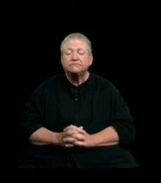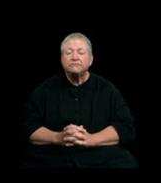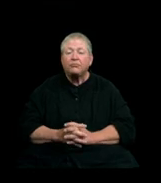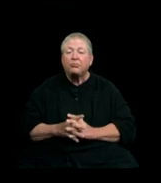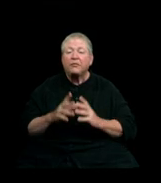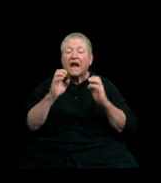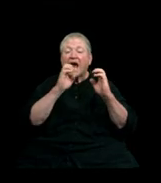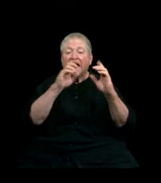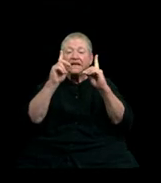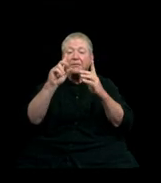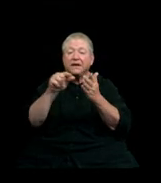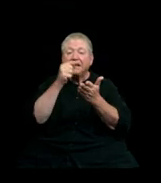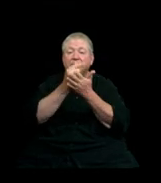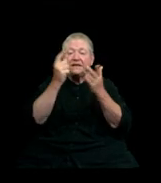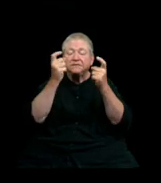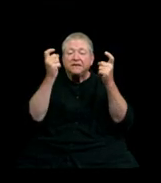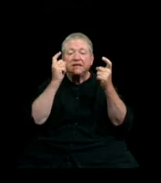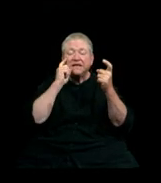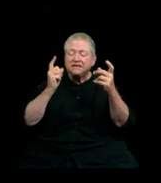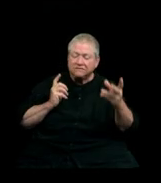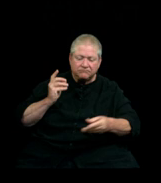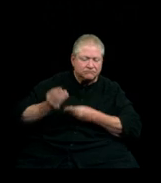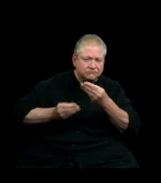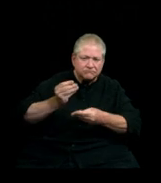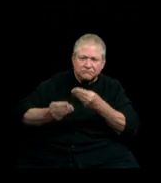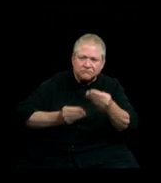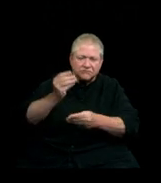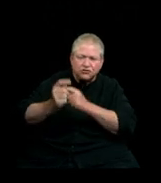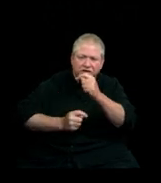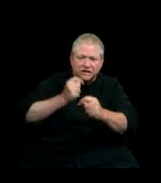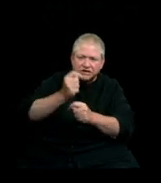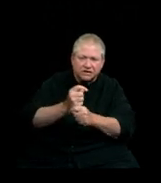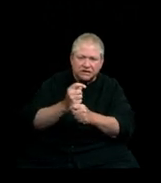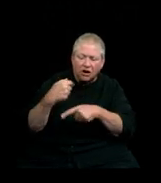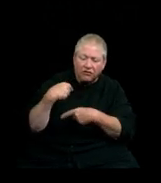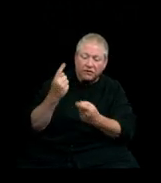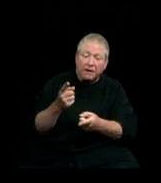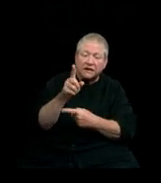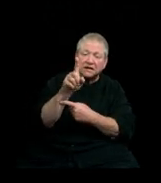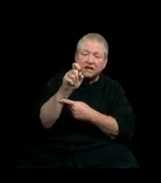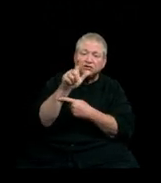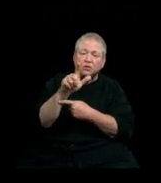Academic commencement is a centuries-old tradition. Over the past 128 years,